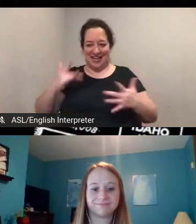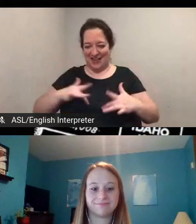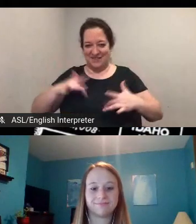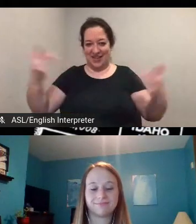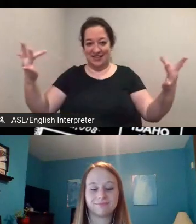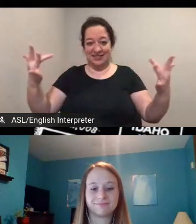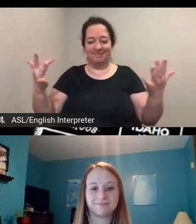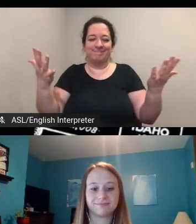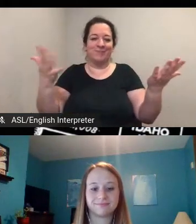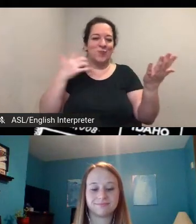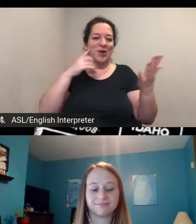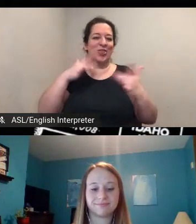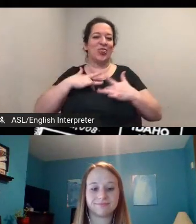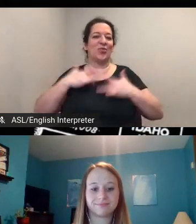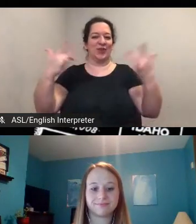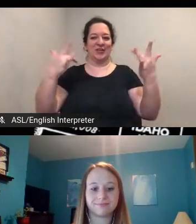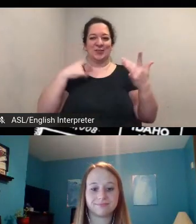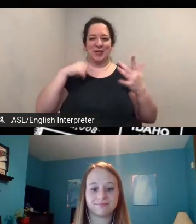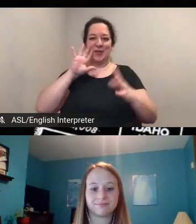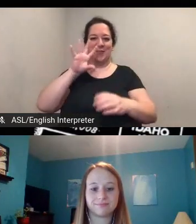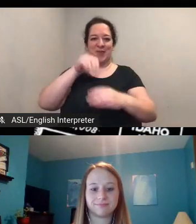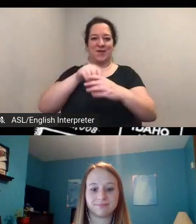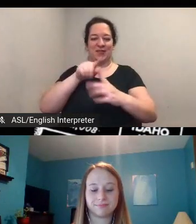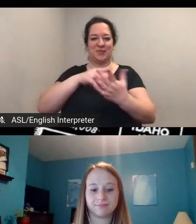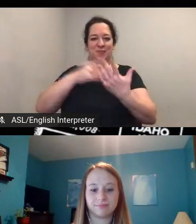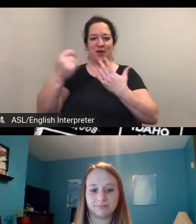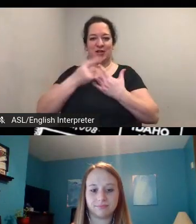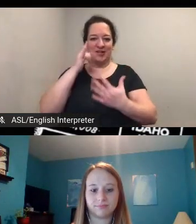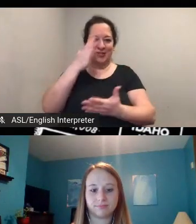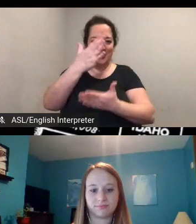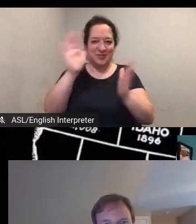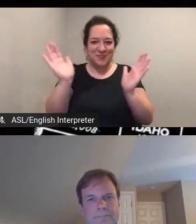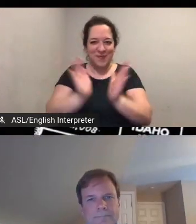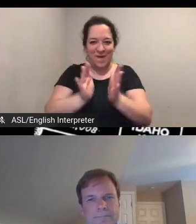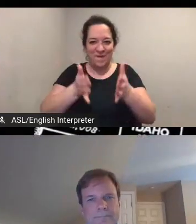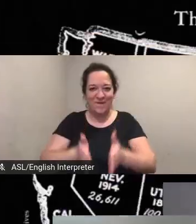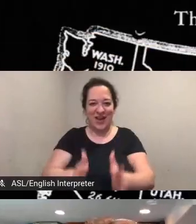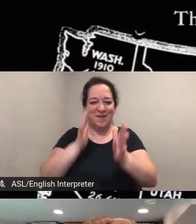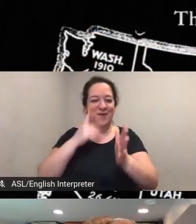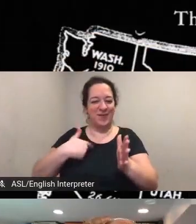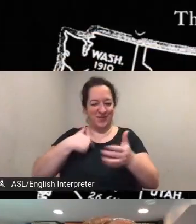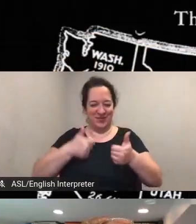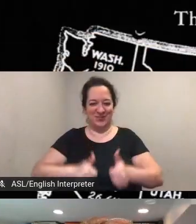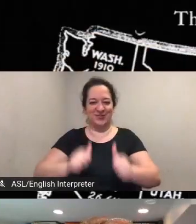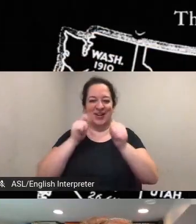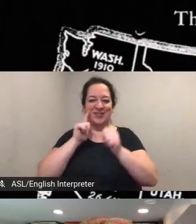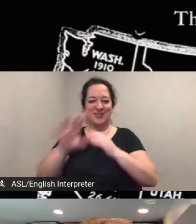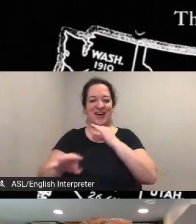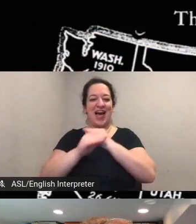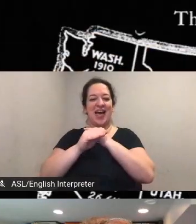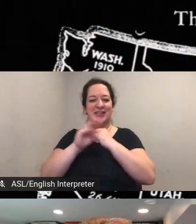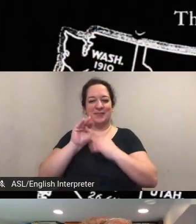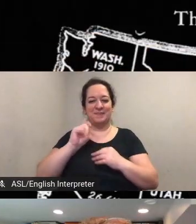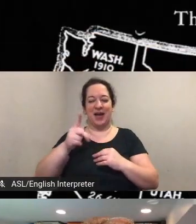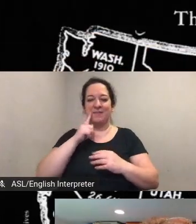project in a small way but we'll definitely endeavor to add to the map and and help build those connections i